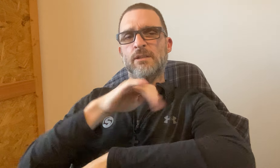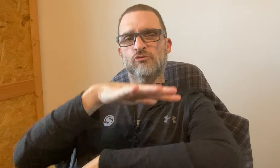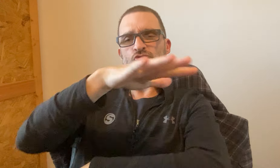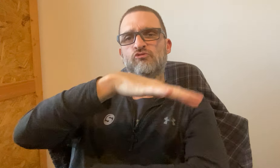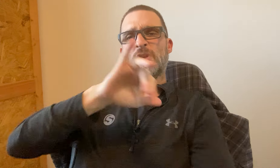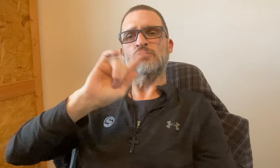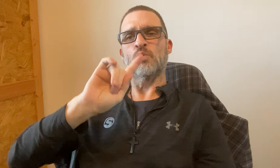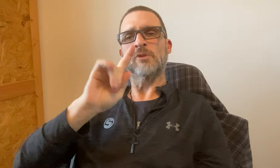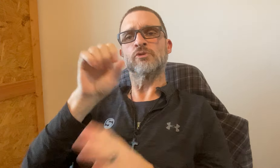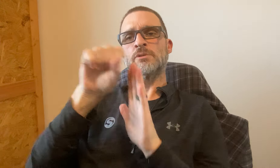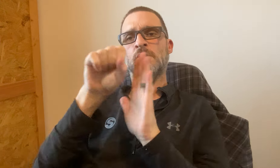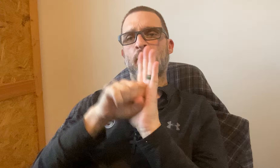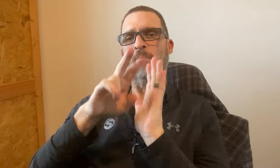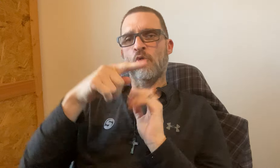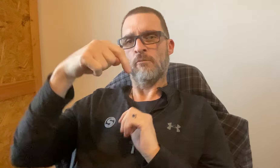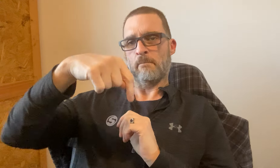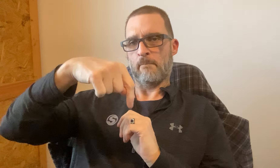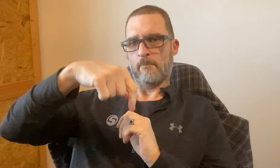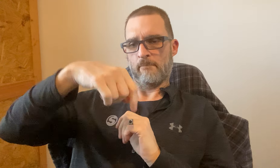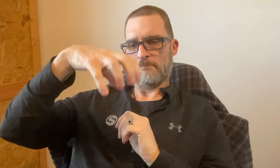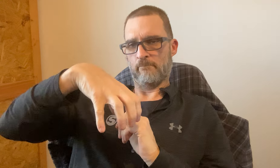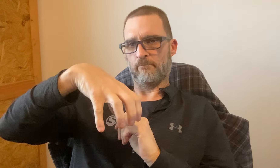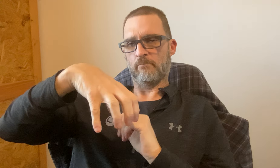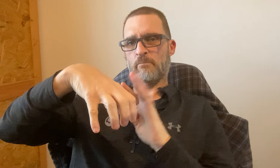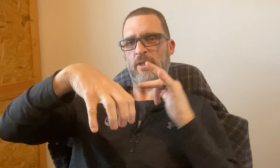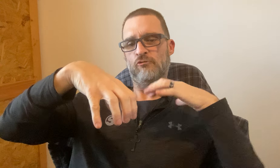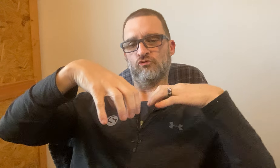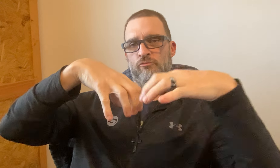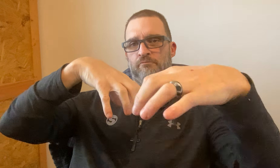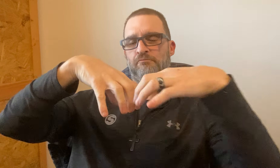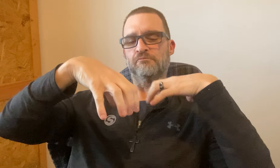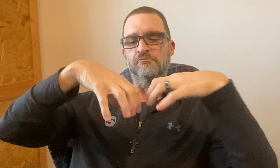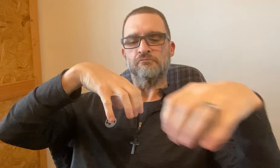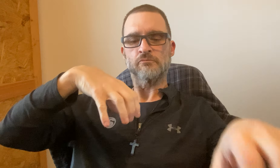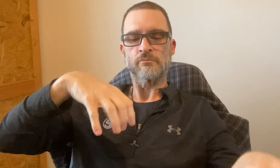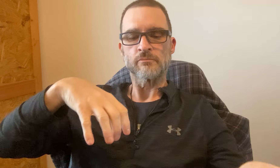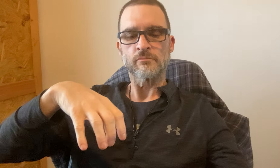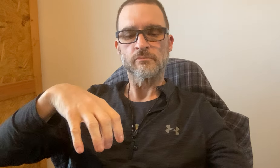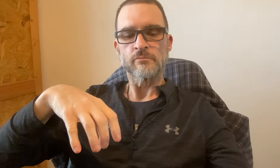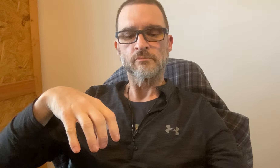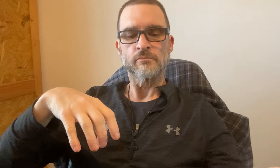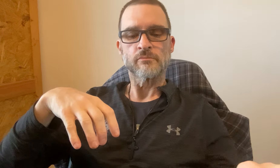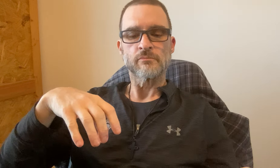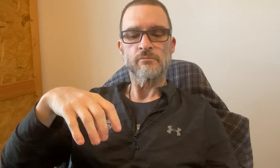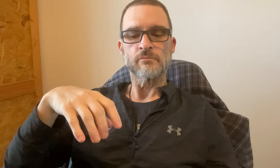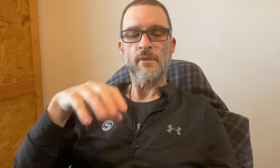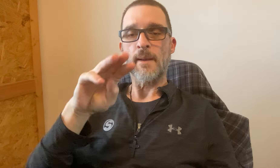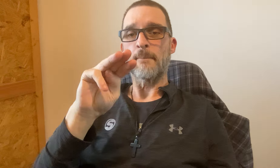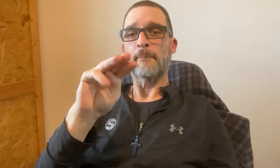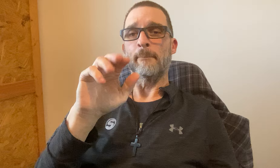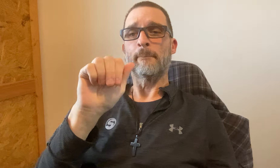That beach that's where the State Park is -- the beach over here.